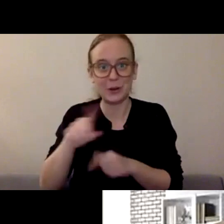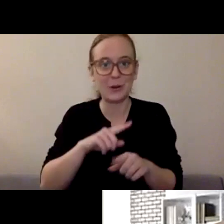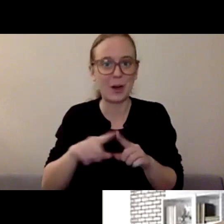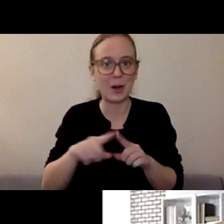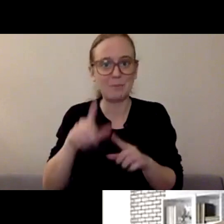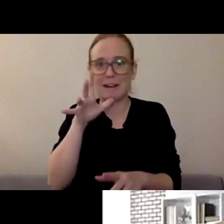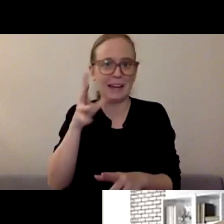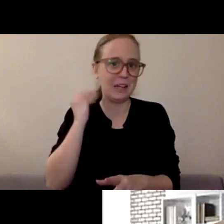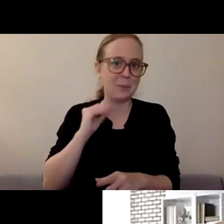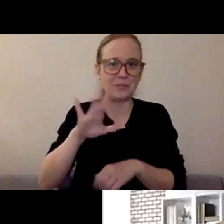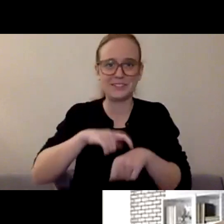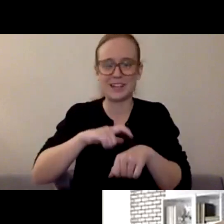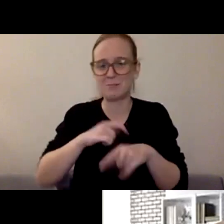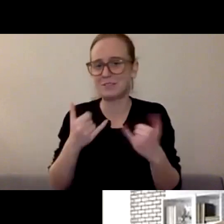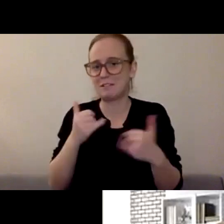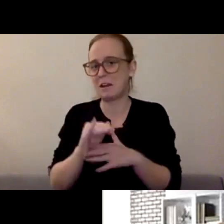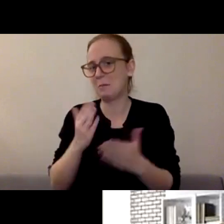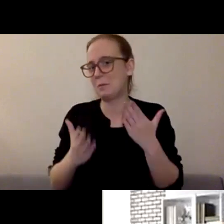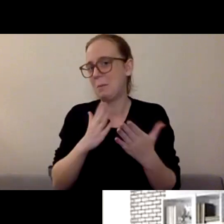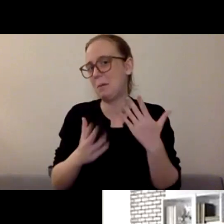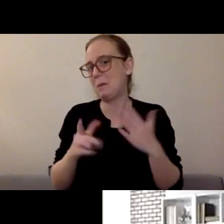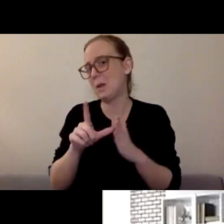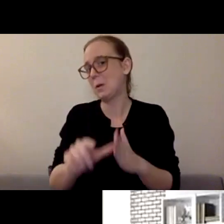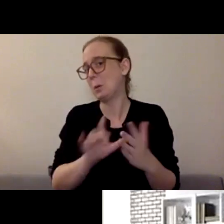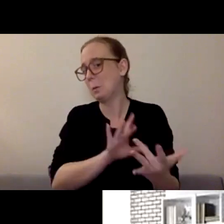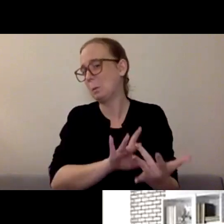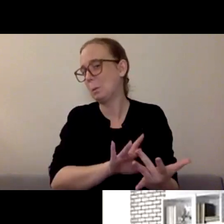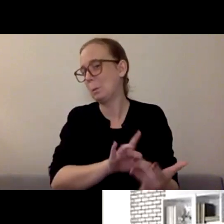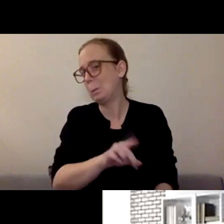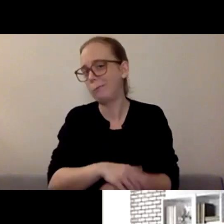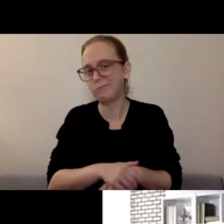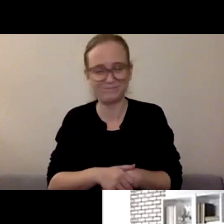A couple of things that what you said brought up for me,